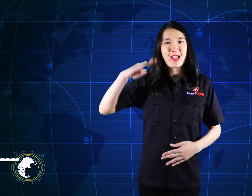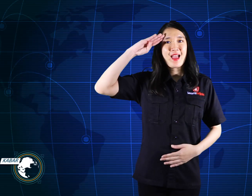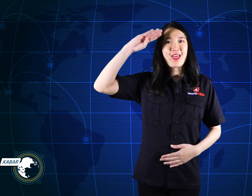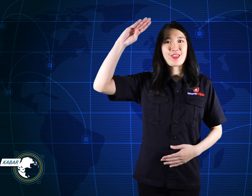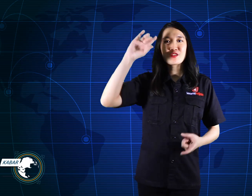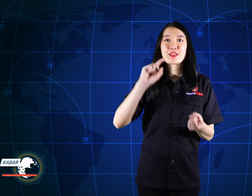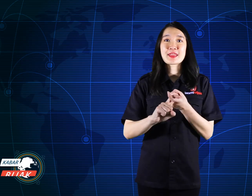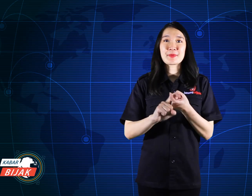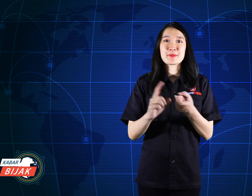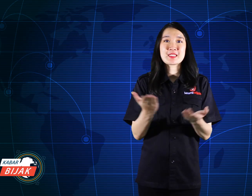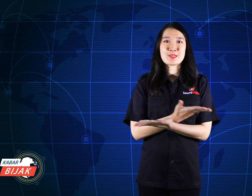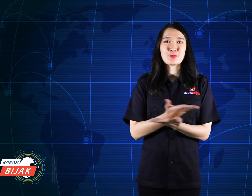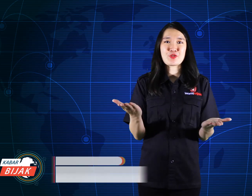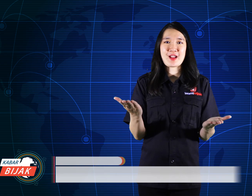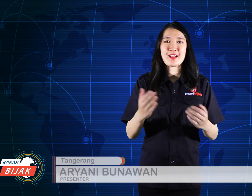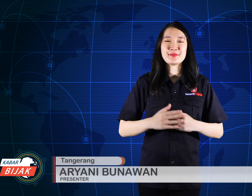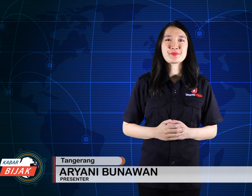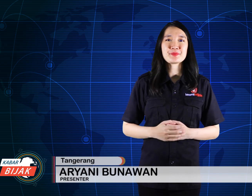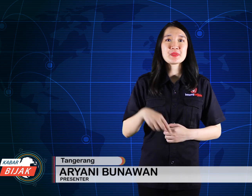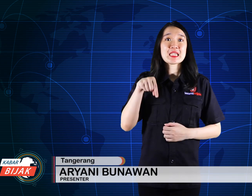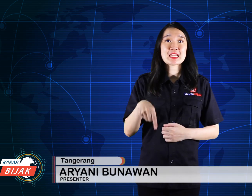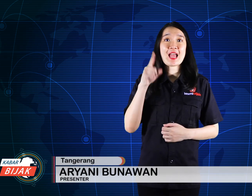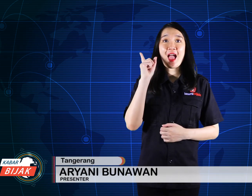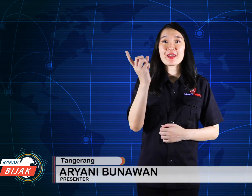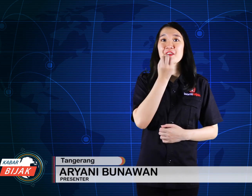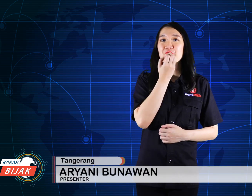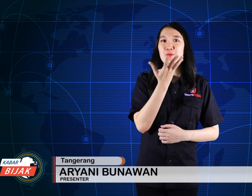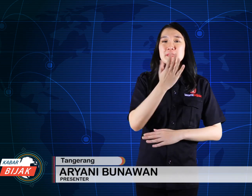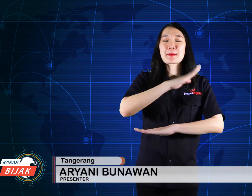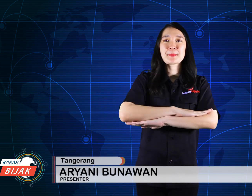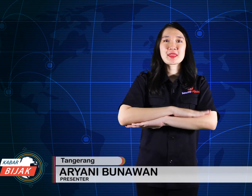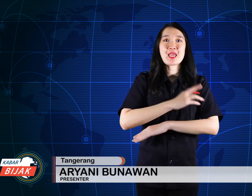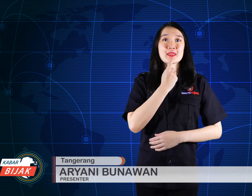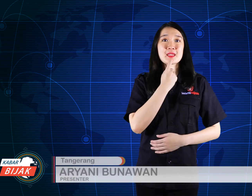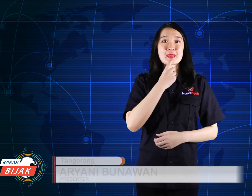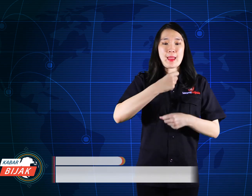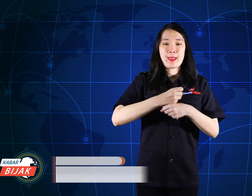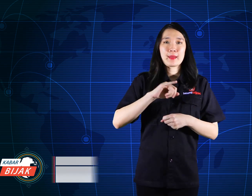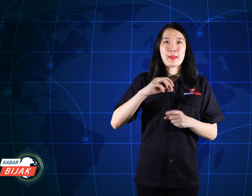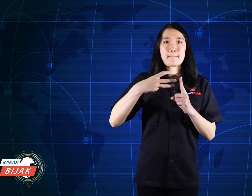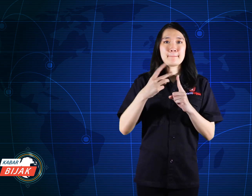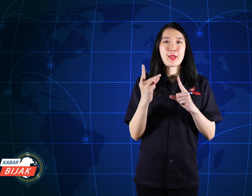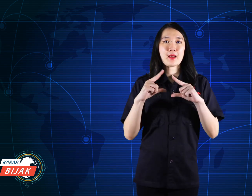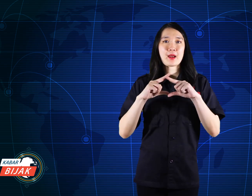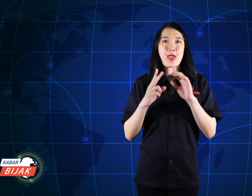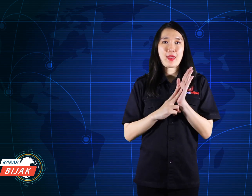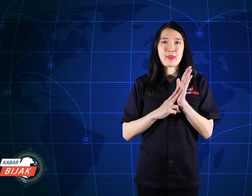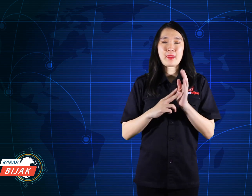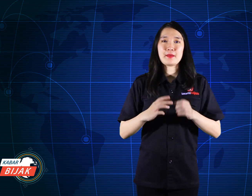Hello my friends. Today we want news about Gibran.